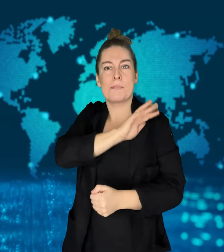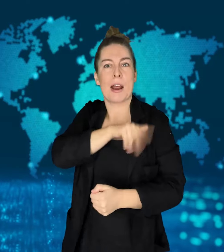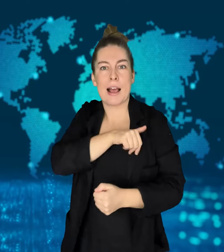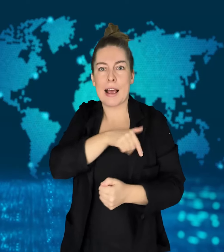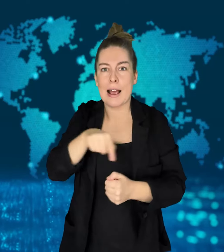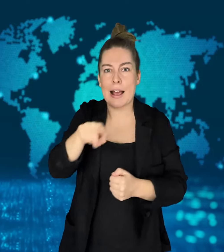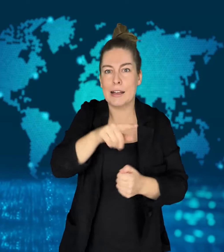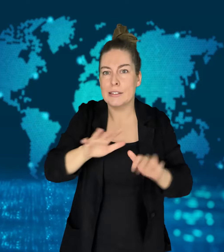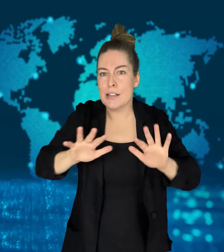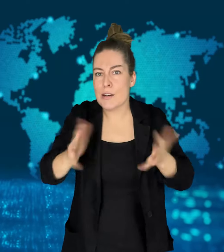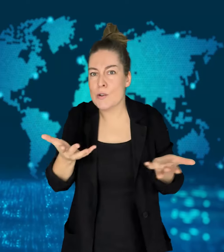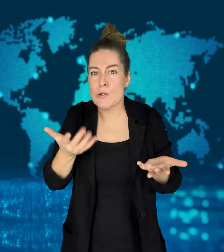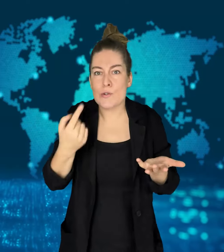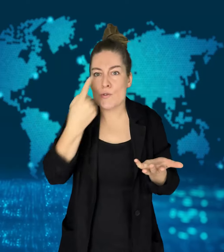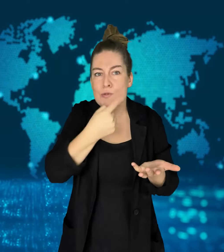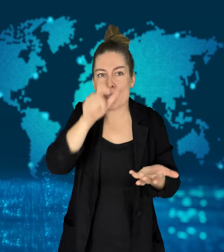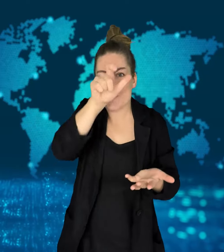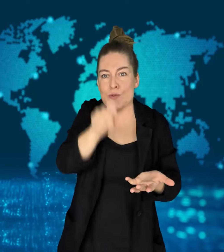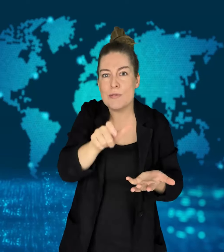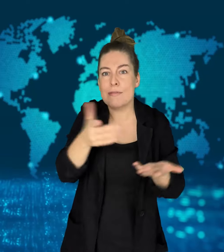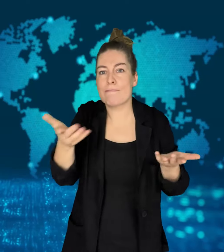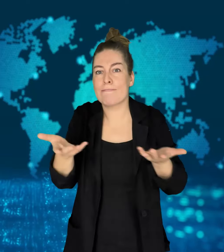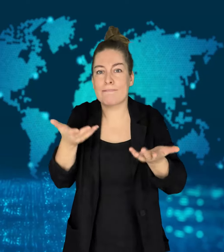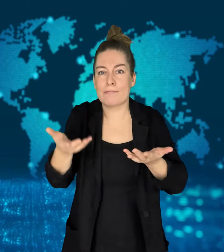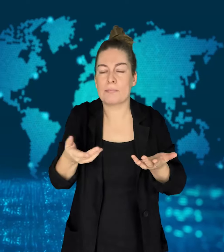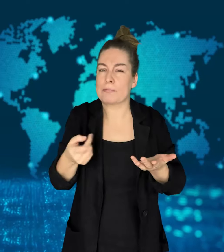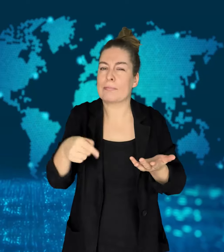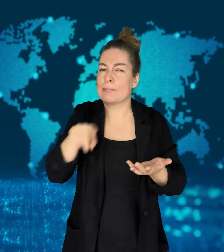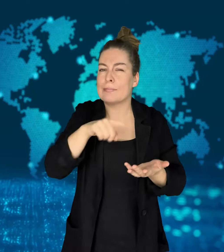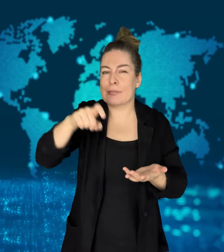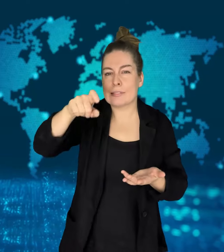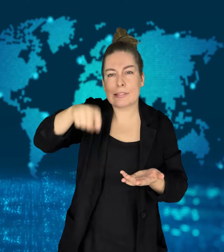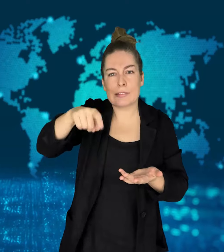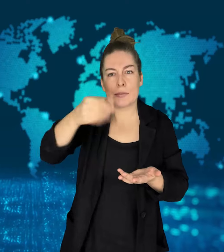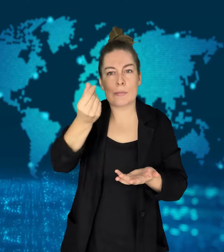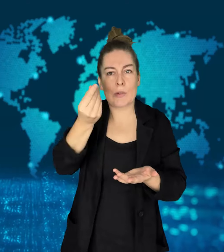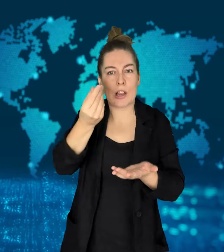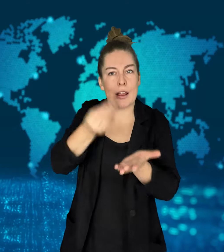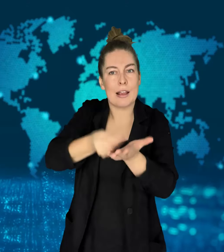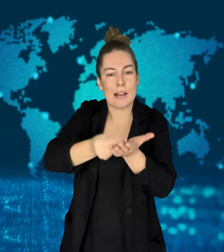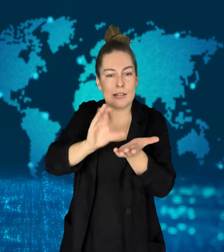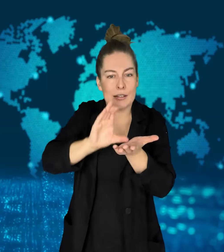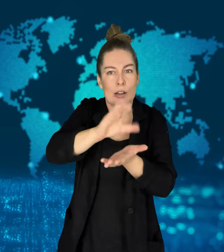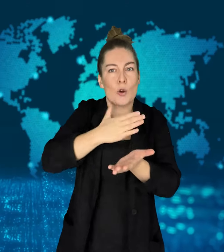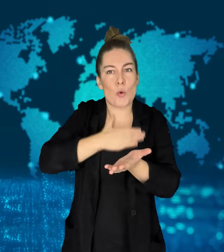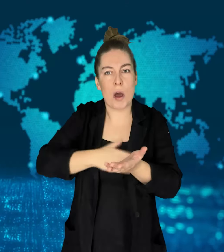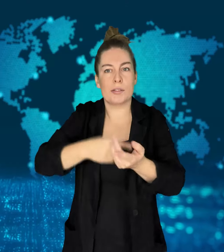Palestinians themselves do not appear to agree on who will be responsible for